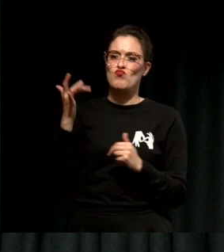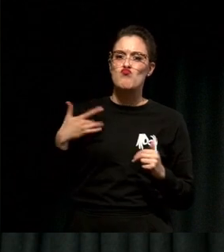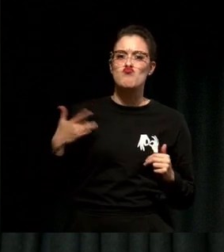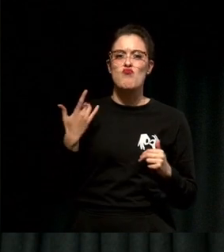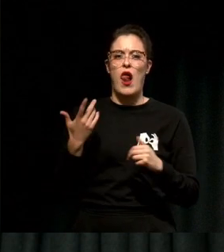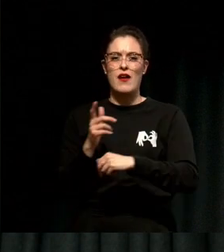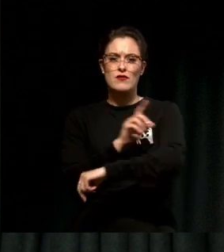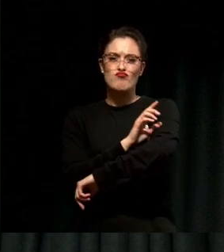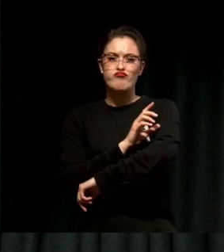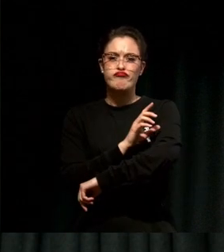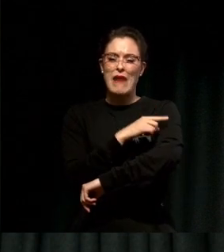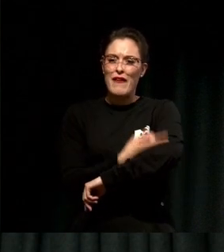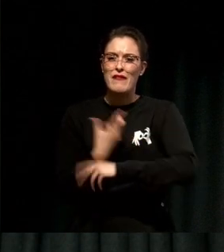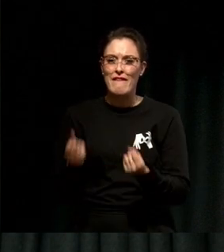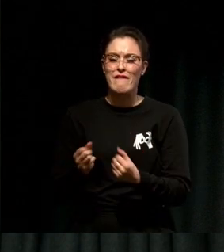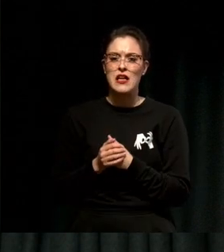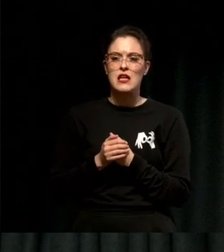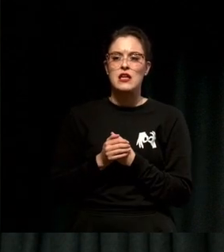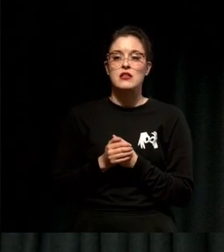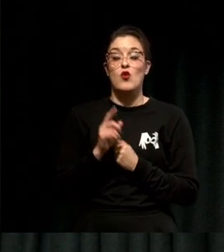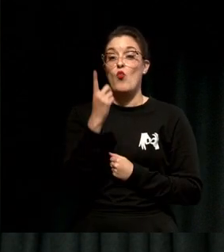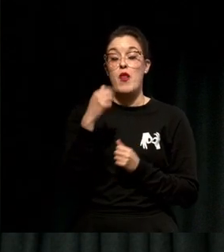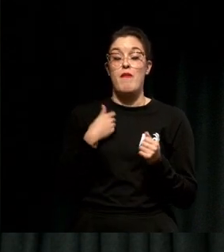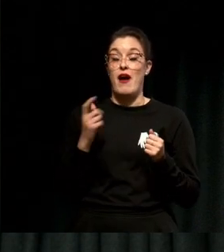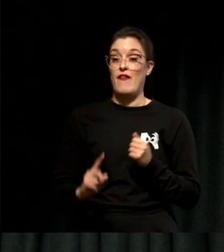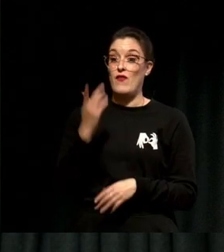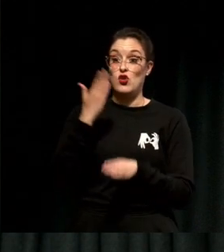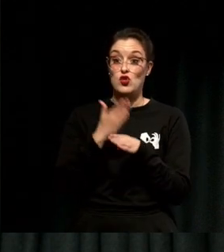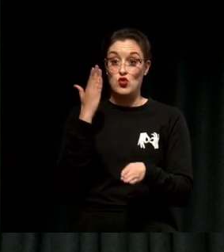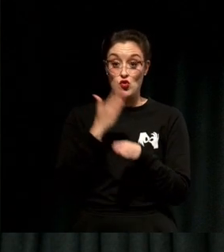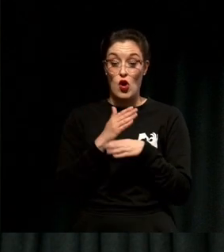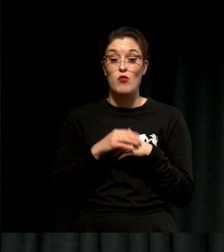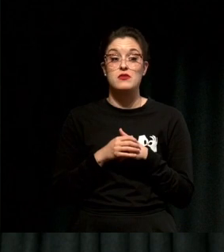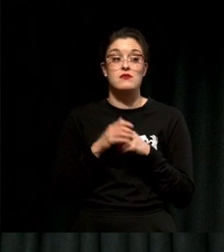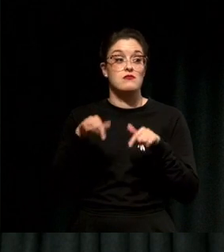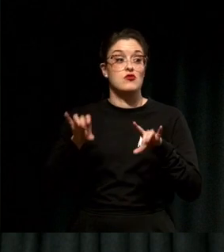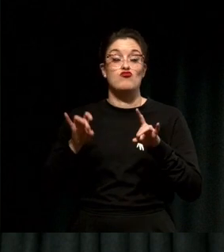One of my first jobs in Australia I got because I was volunteering to help kids and that led